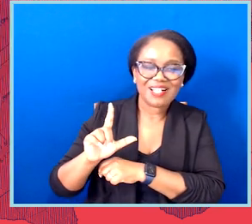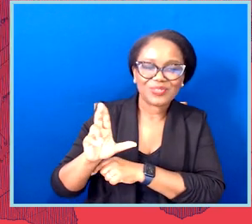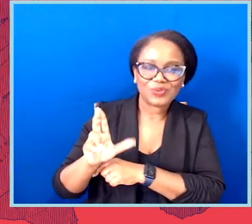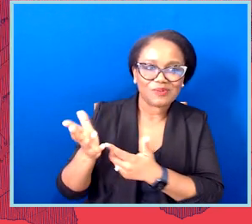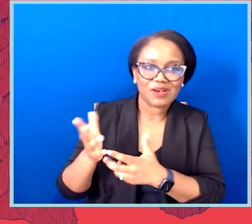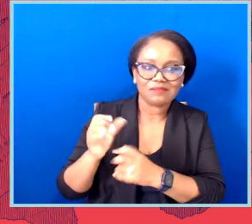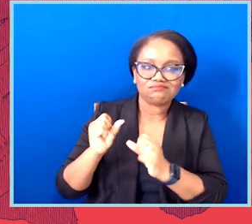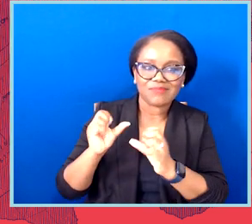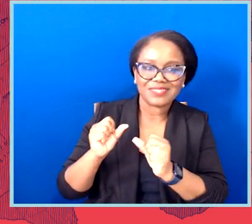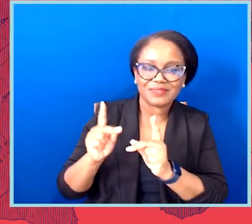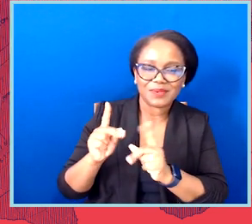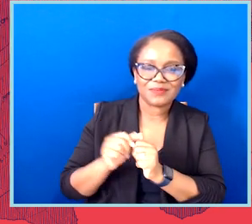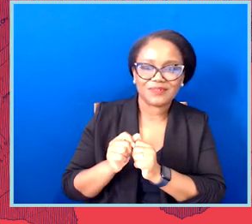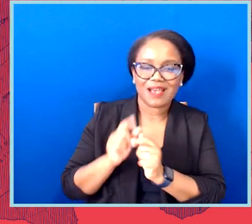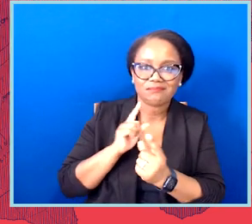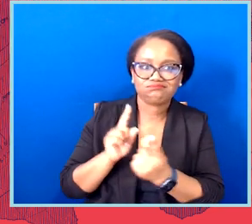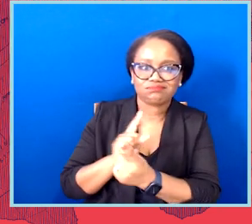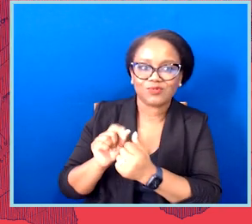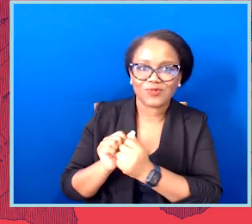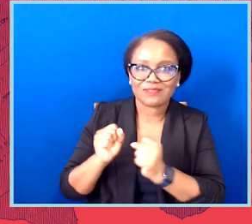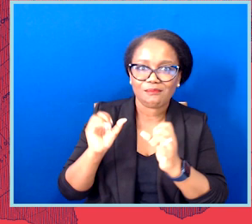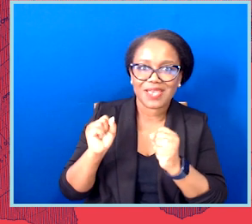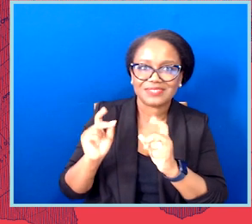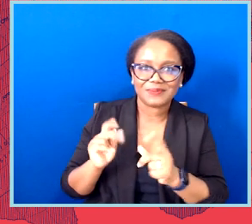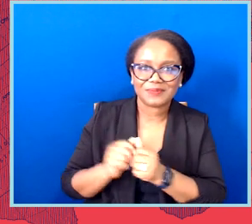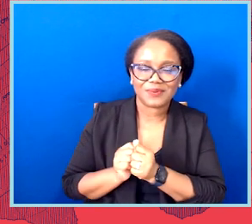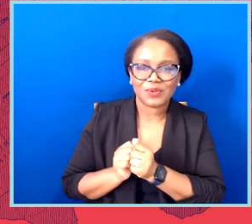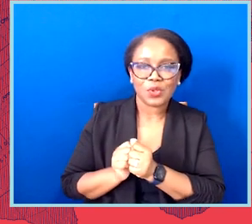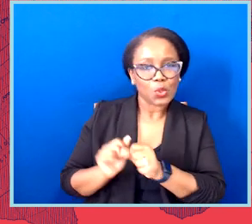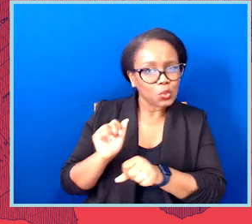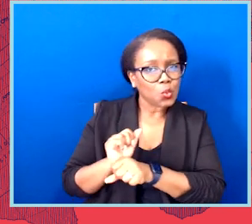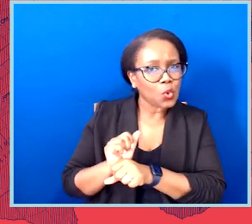amazing people and I get to meet the most amazing people, and the work is draining.